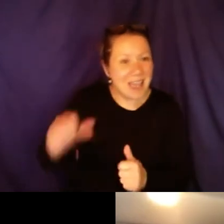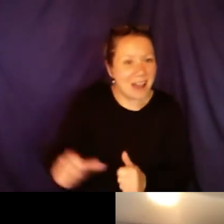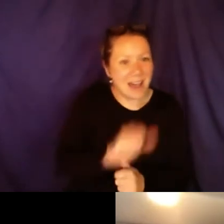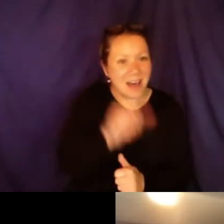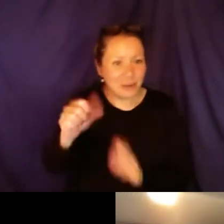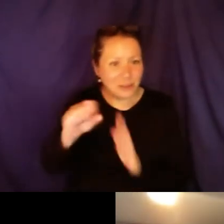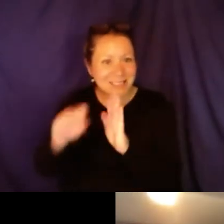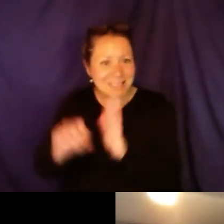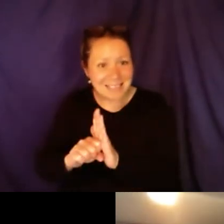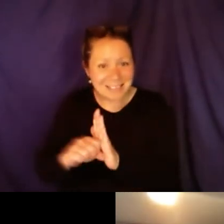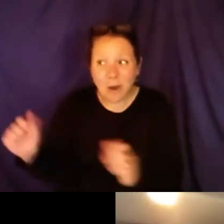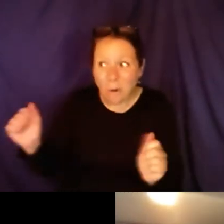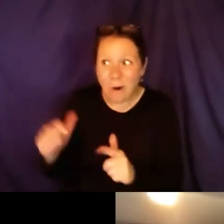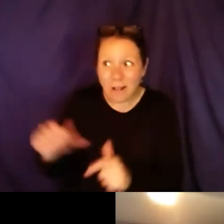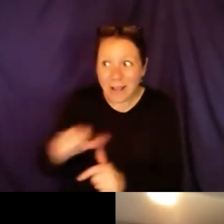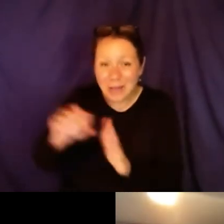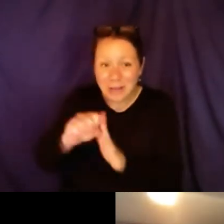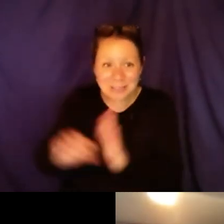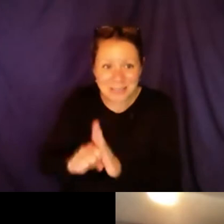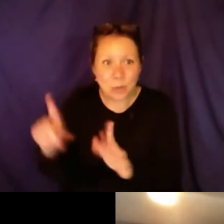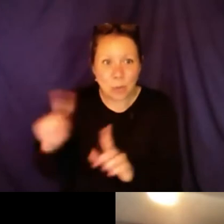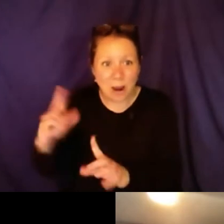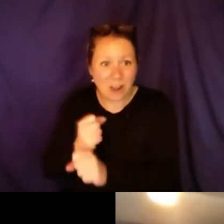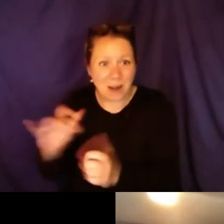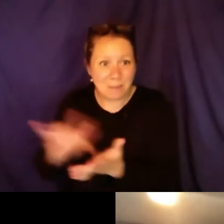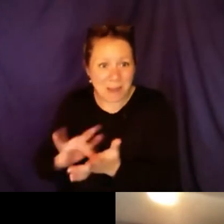states. Like, I mean,